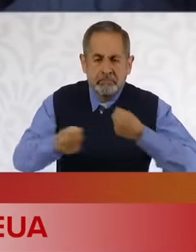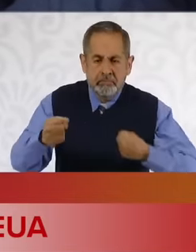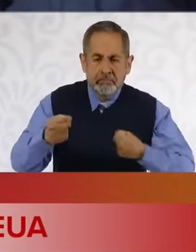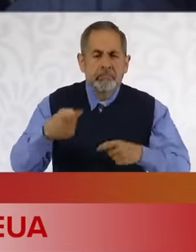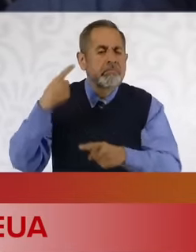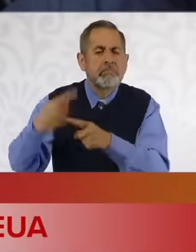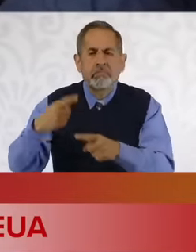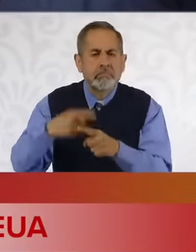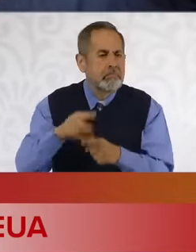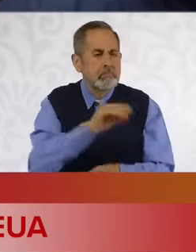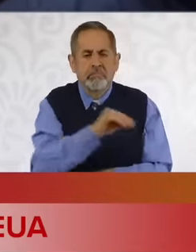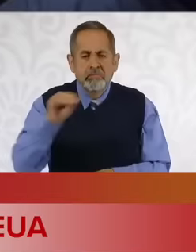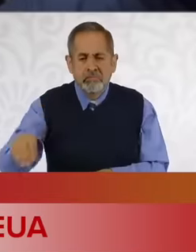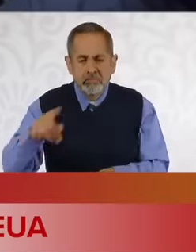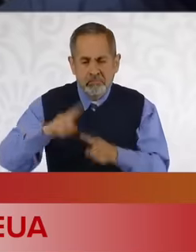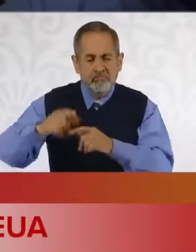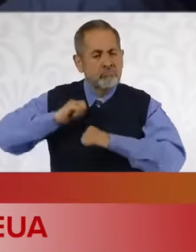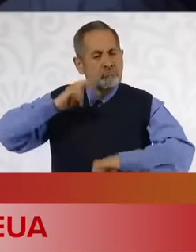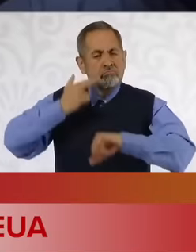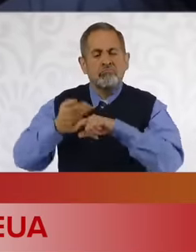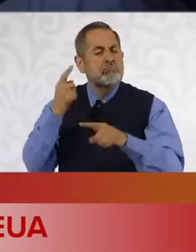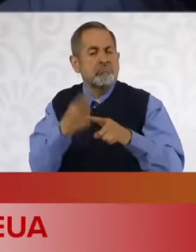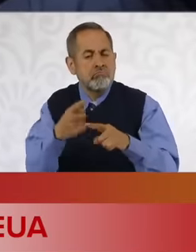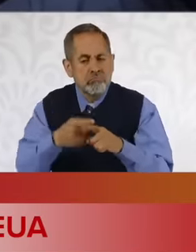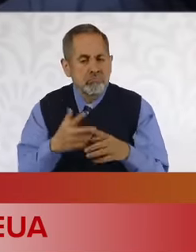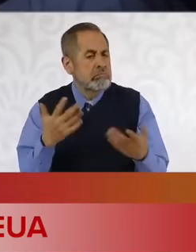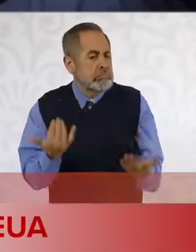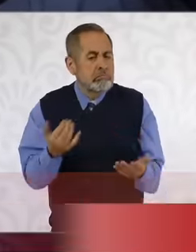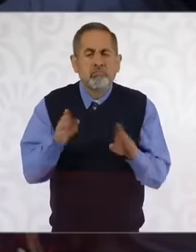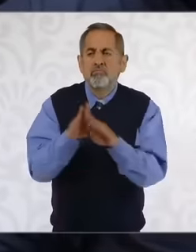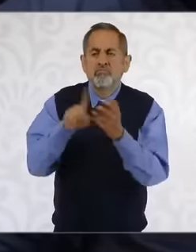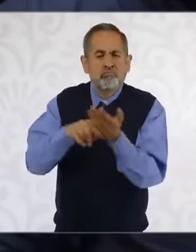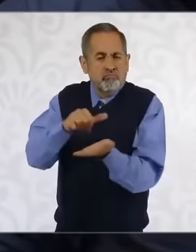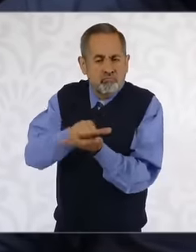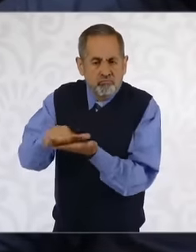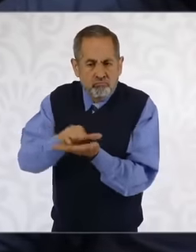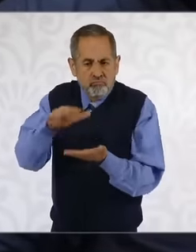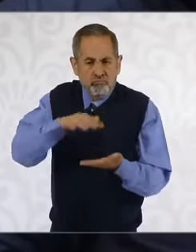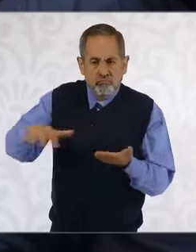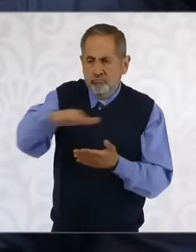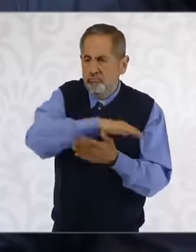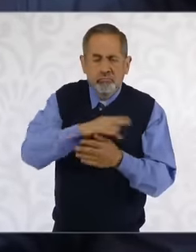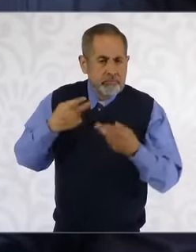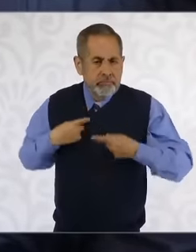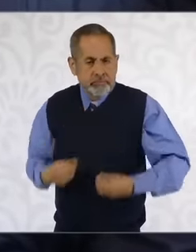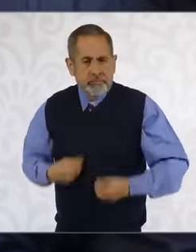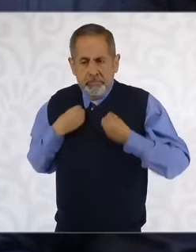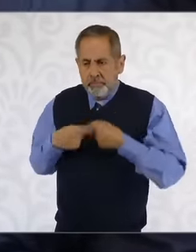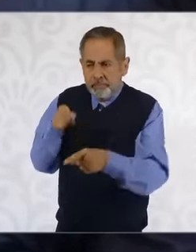, then how exactly is New York and the Mexicans going to face these threats